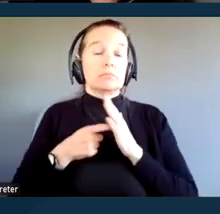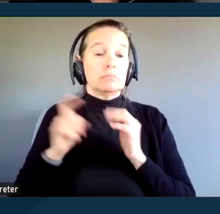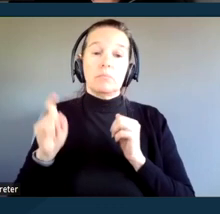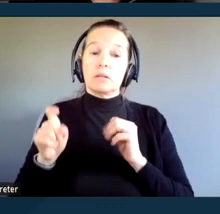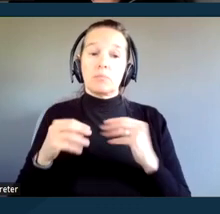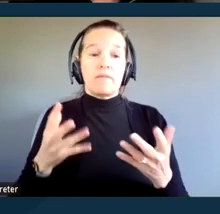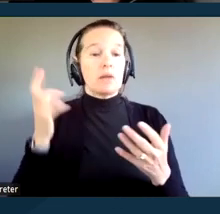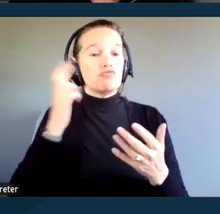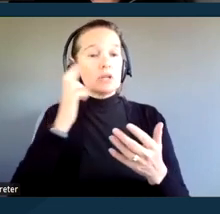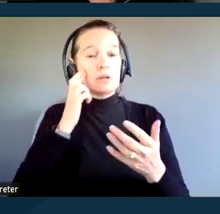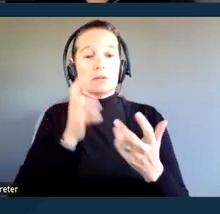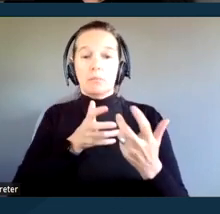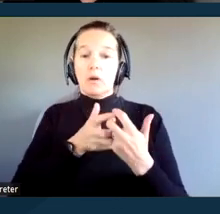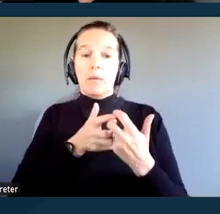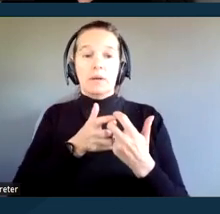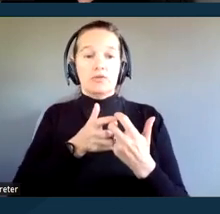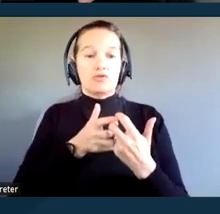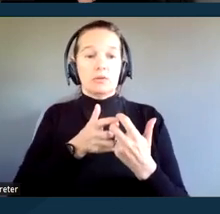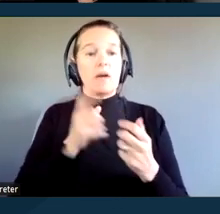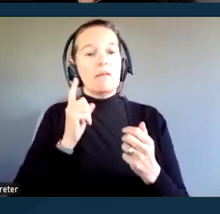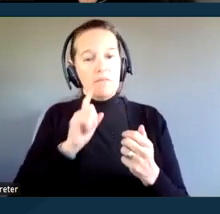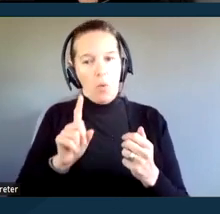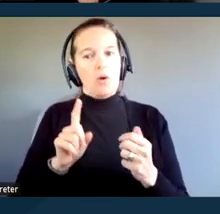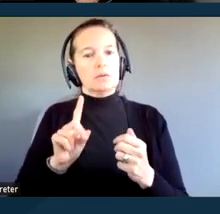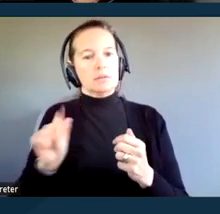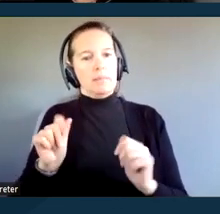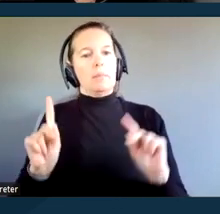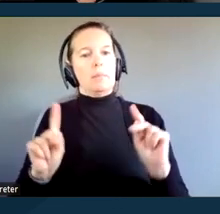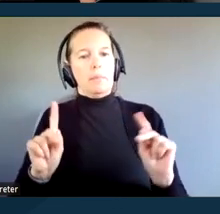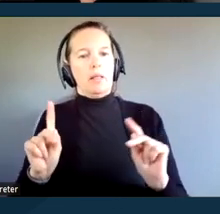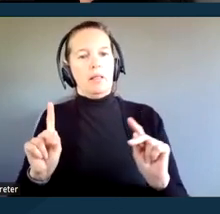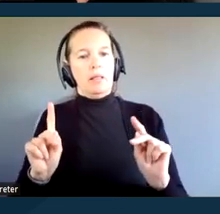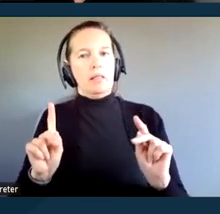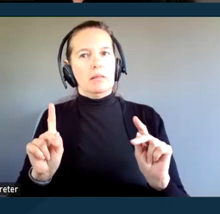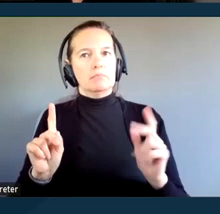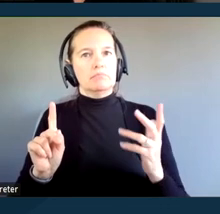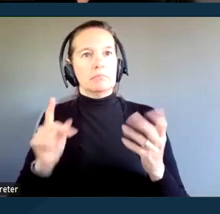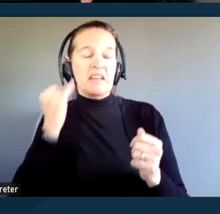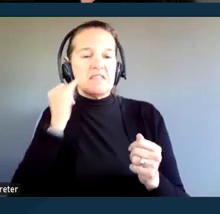reasonable accommodations to people with disabilities if necessary to avoid discrimination.